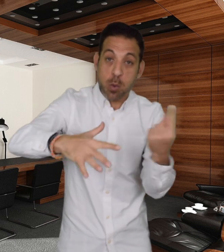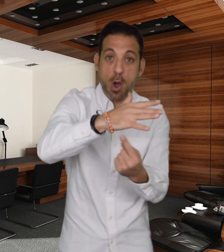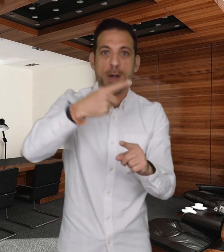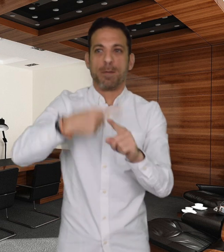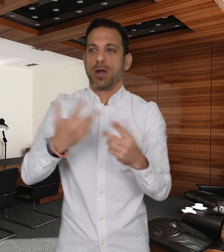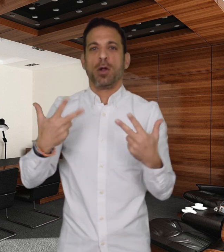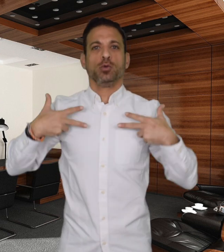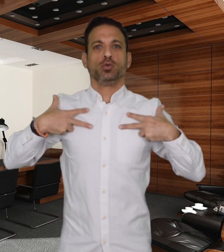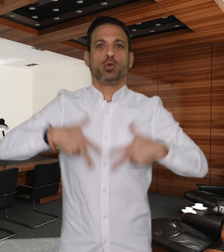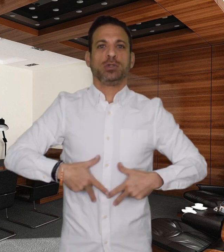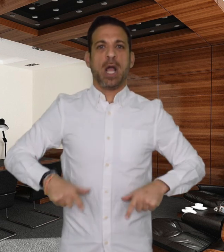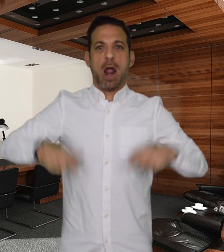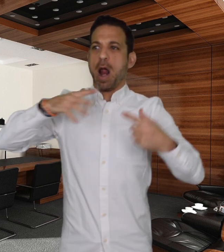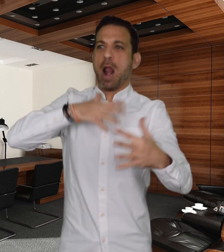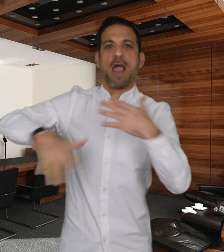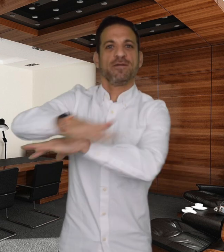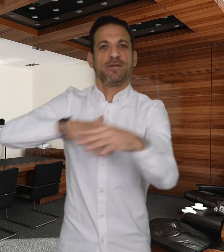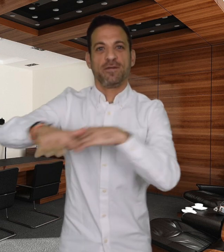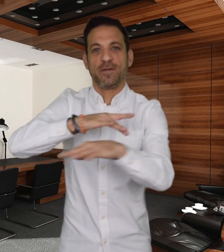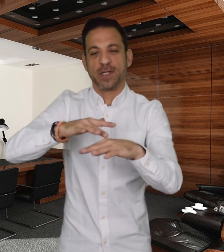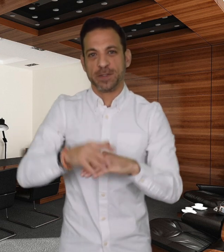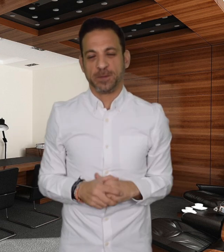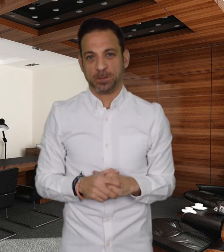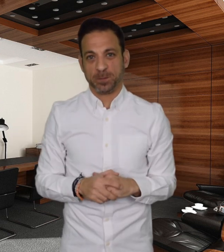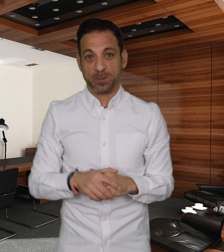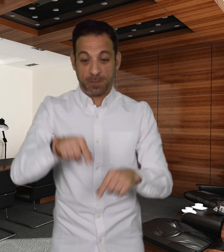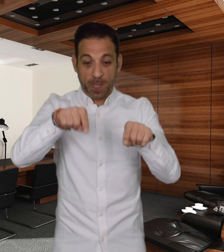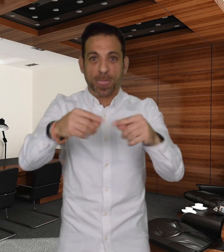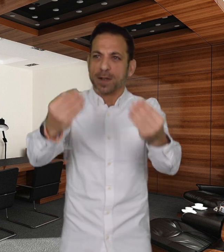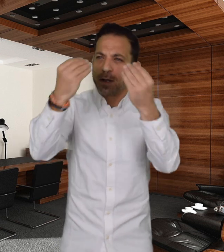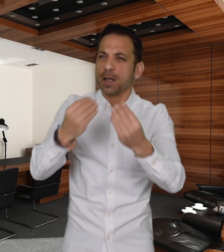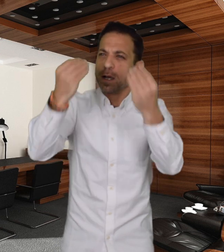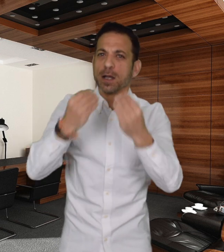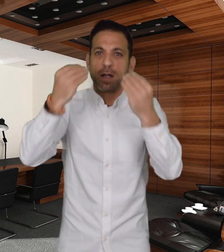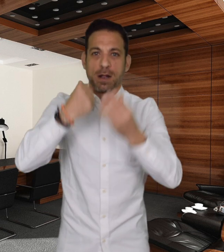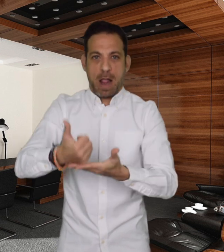The training will also help them understand the different